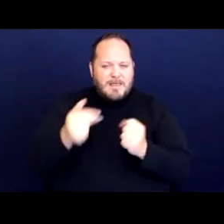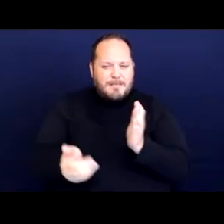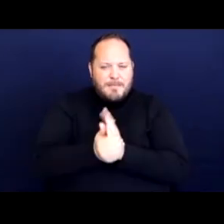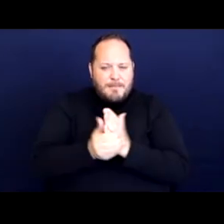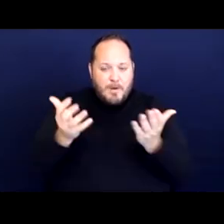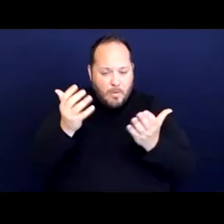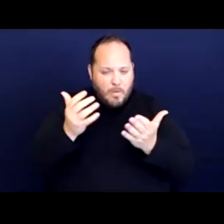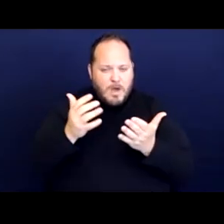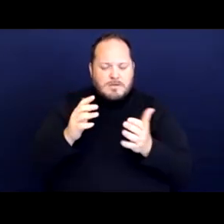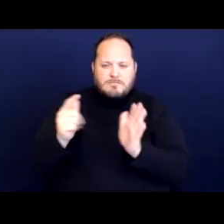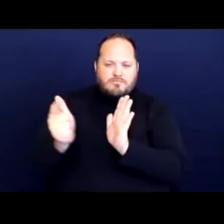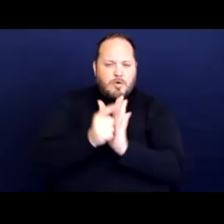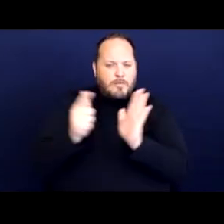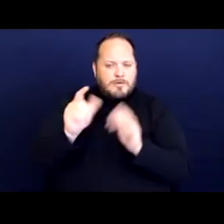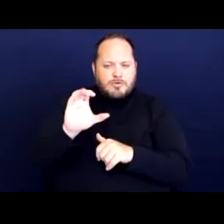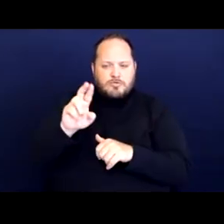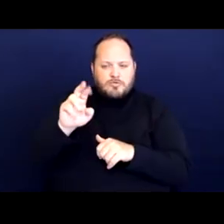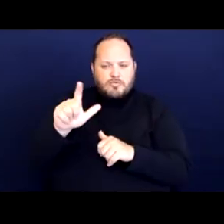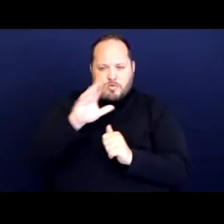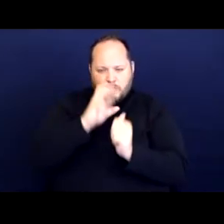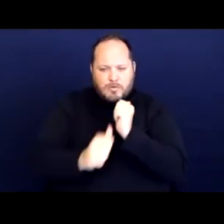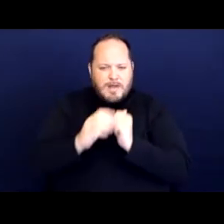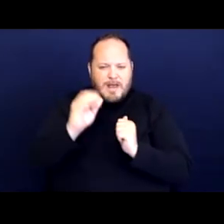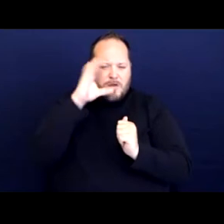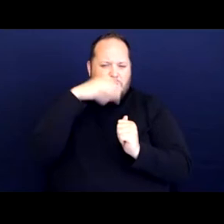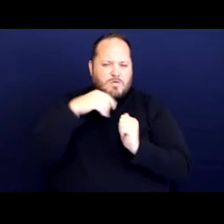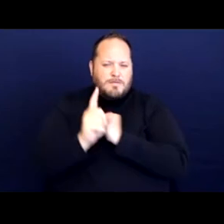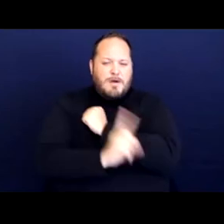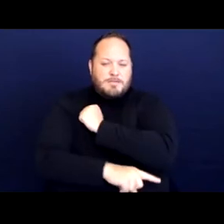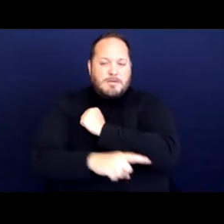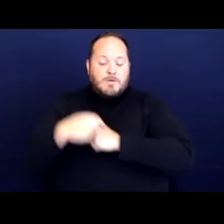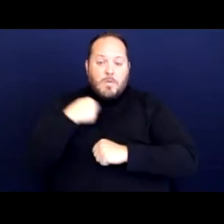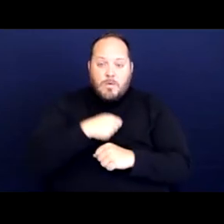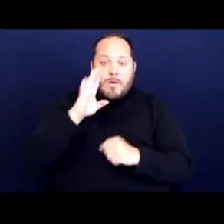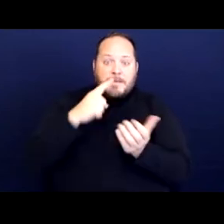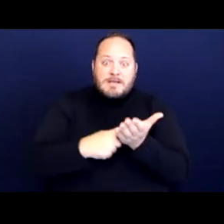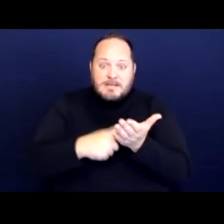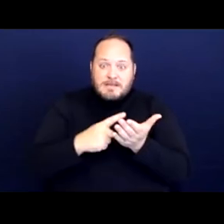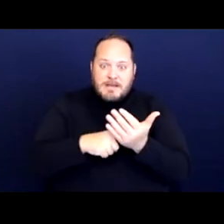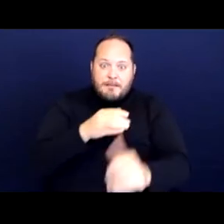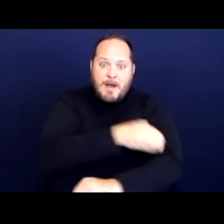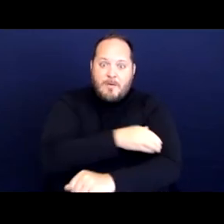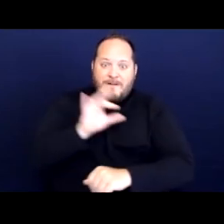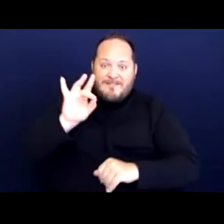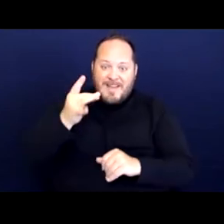and Unusual Punishment. And we will be discussing a powerful eighth amendment case shortly Martin v. City of Boise.